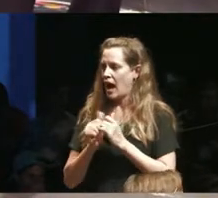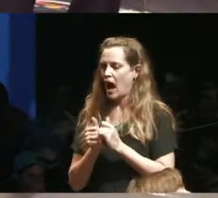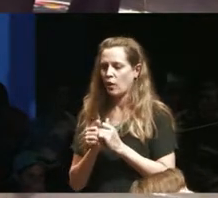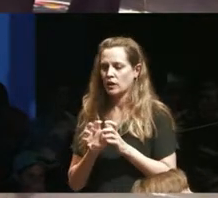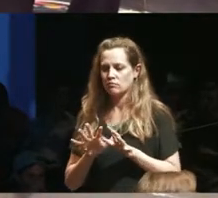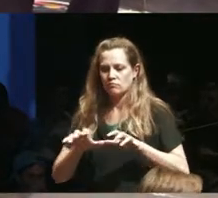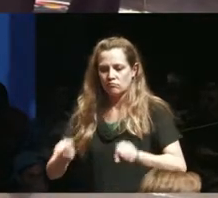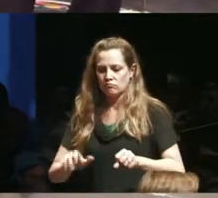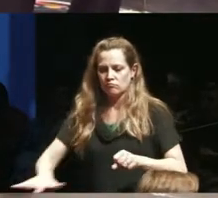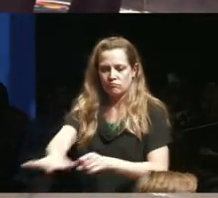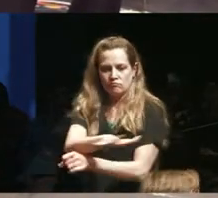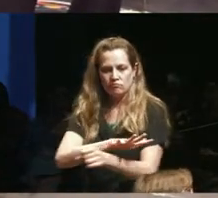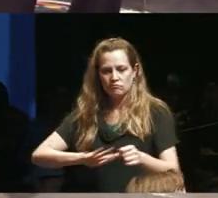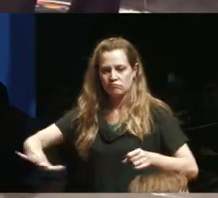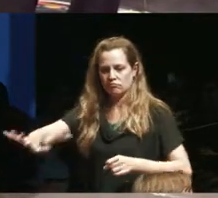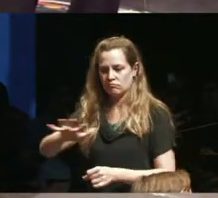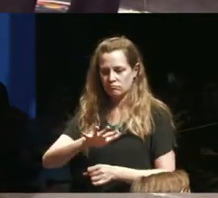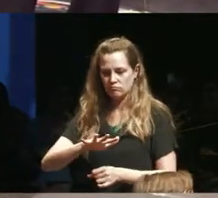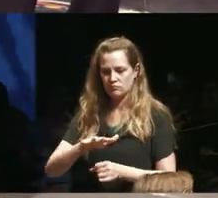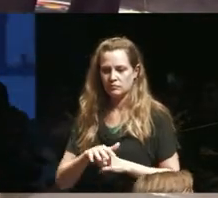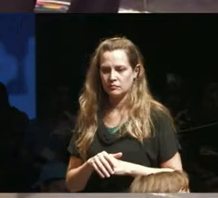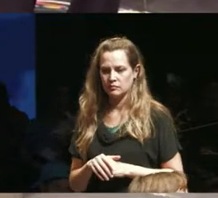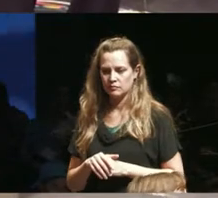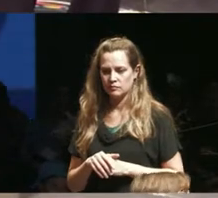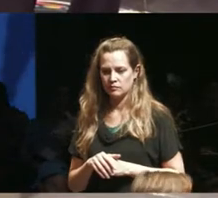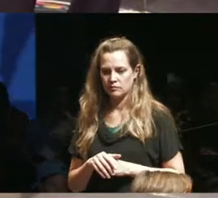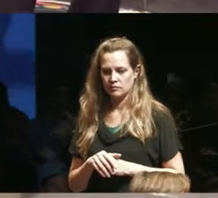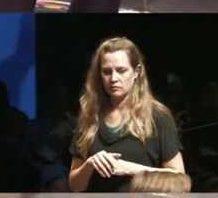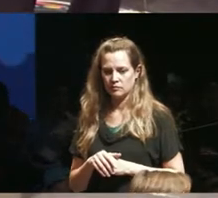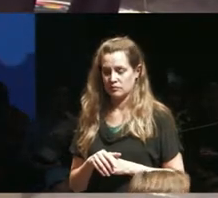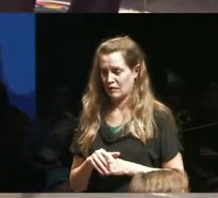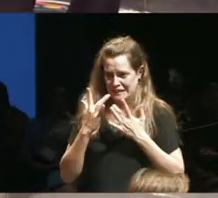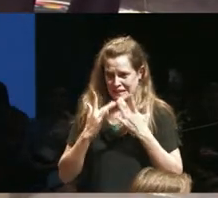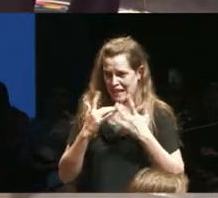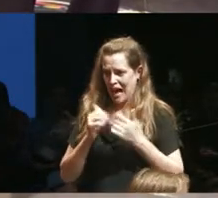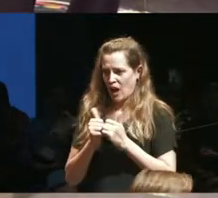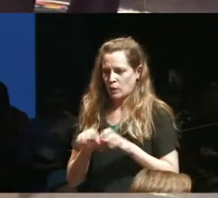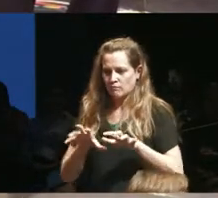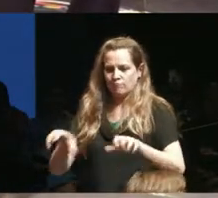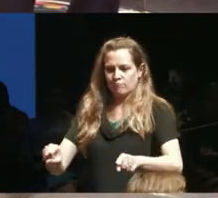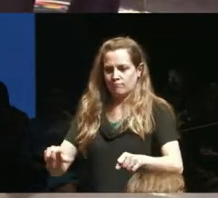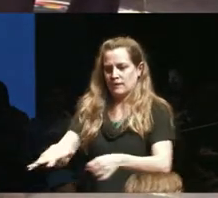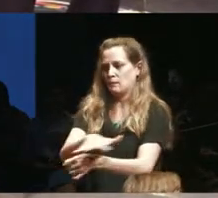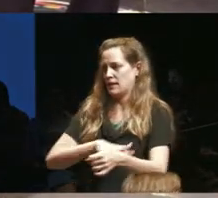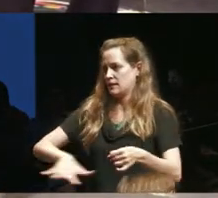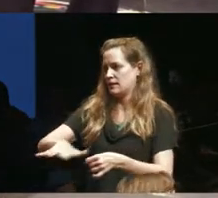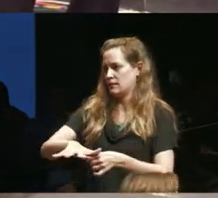in in the midst of I'm a scarcity of resources how do we that's like what I